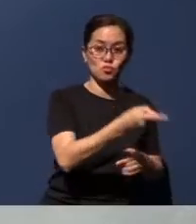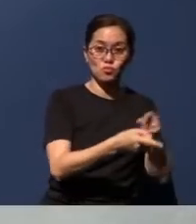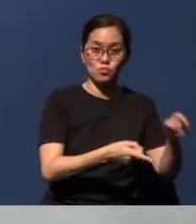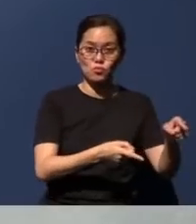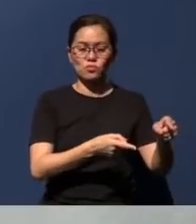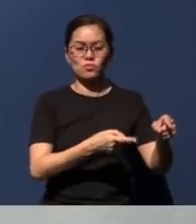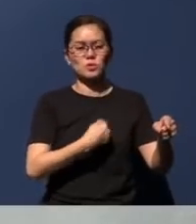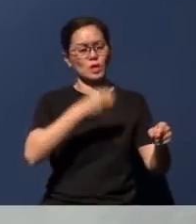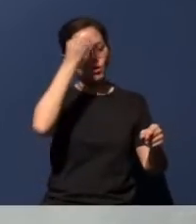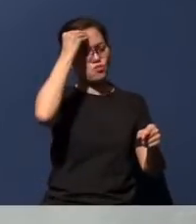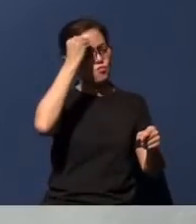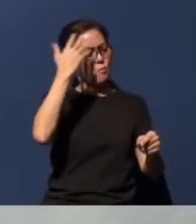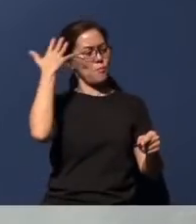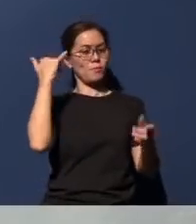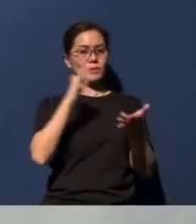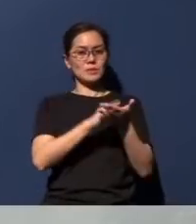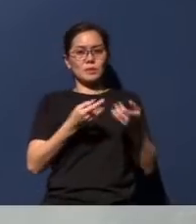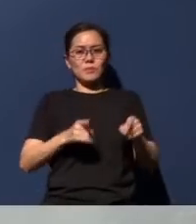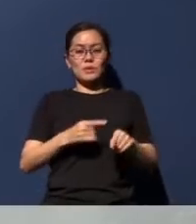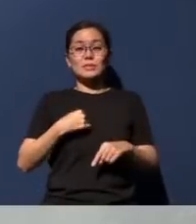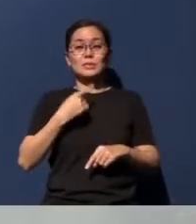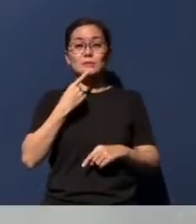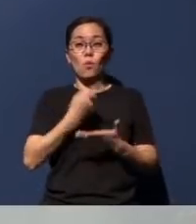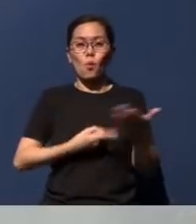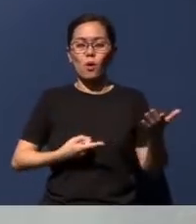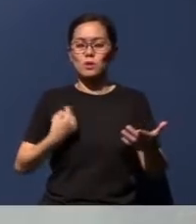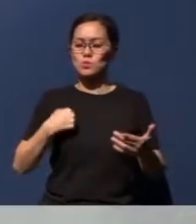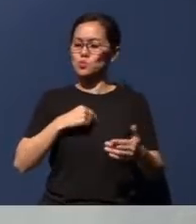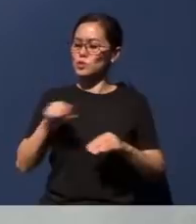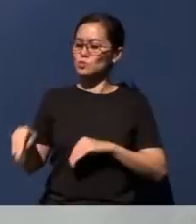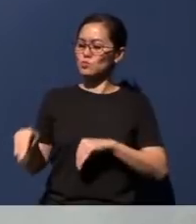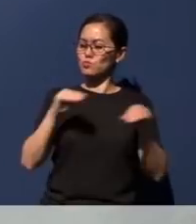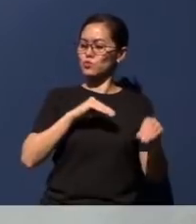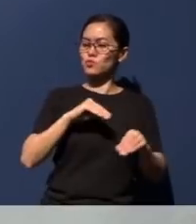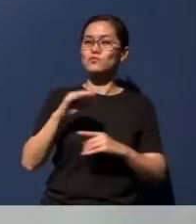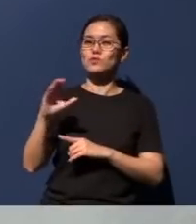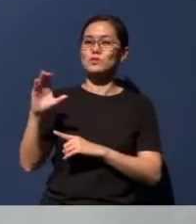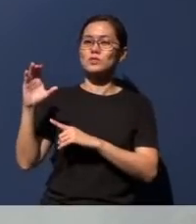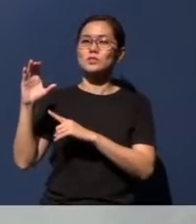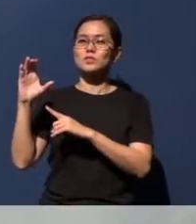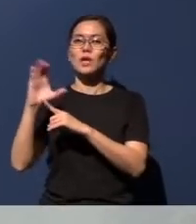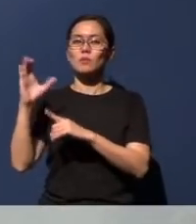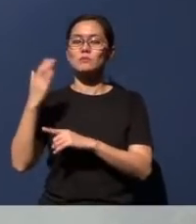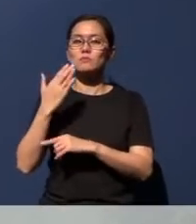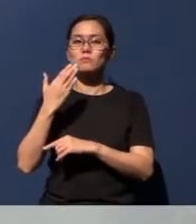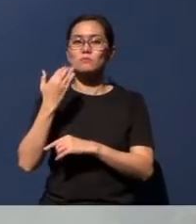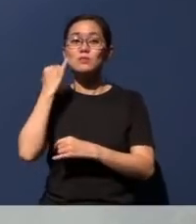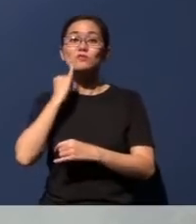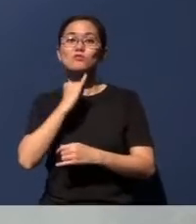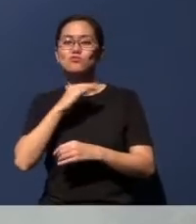then he said this. He said that, 'You know, we moved the capital of Israel to Jerusalem. And that's one